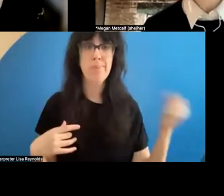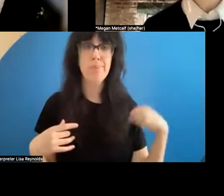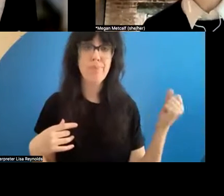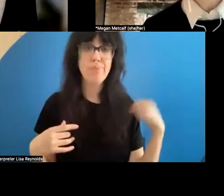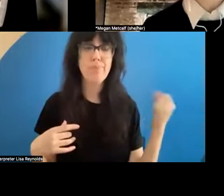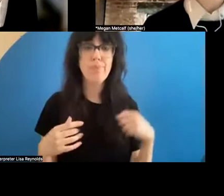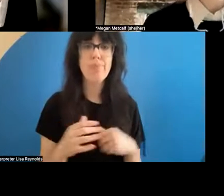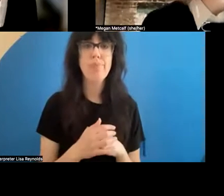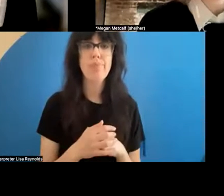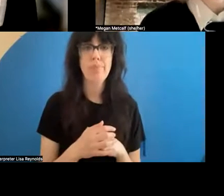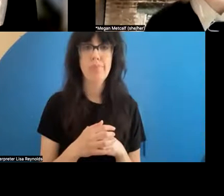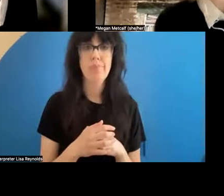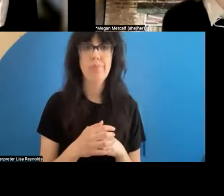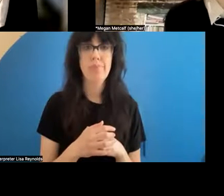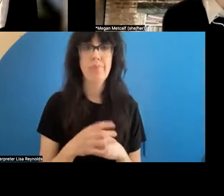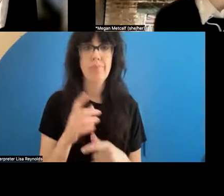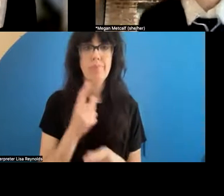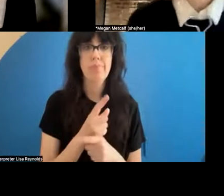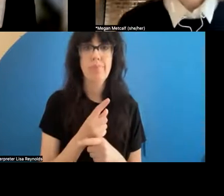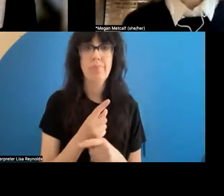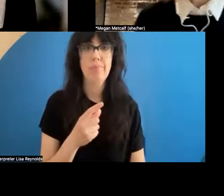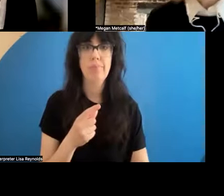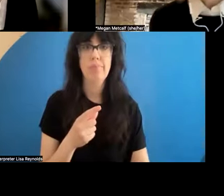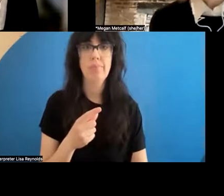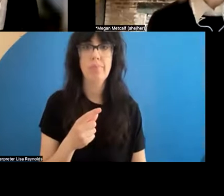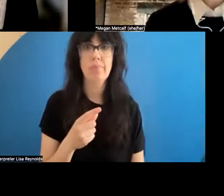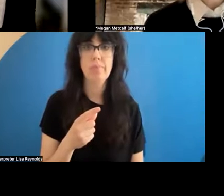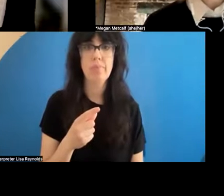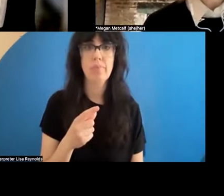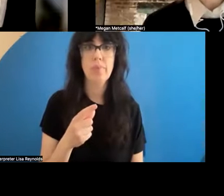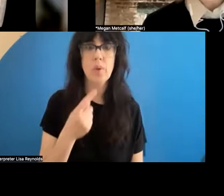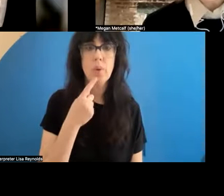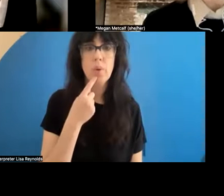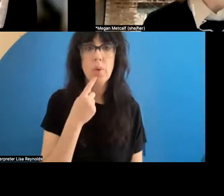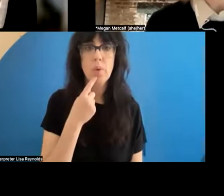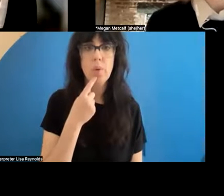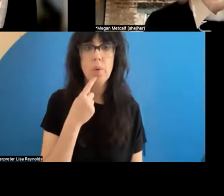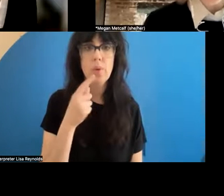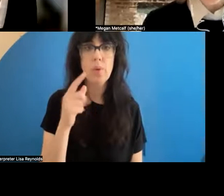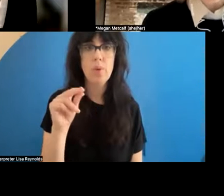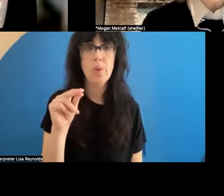, right. Muna, it looked like you were about to say something . Is that right? Sorry, I didn't mean to cut you off